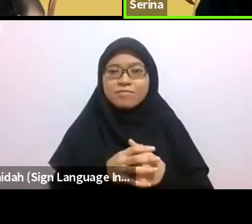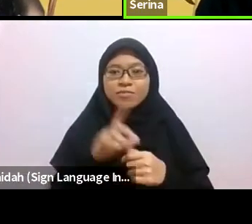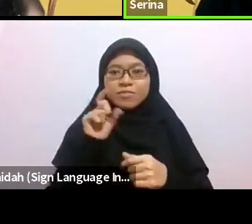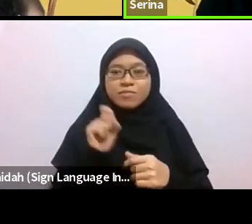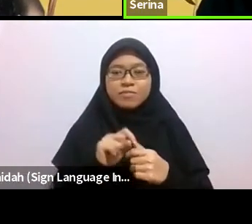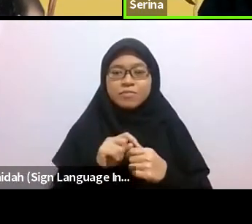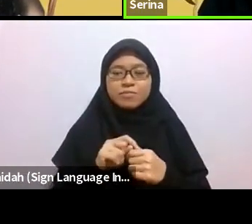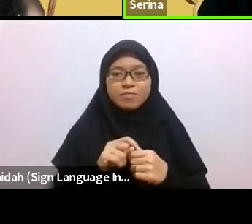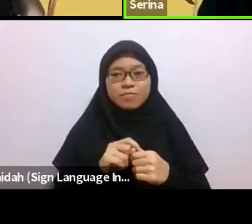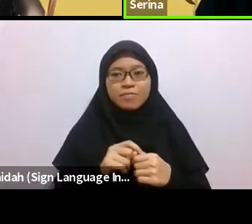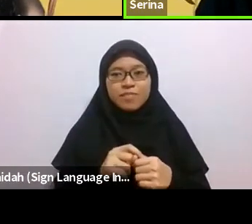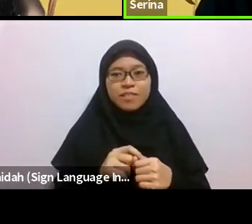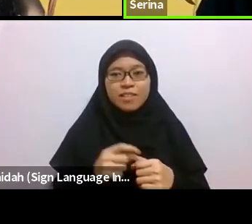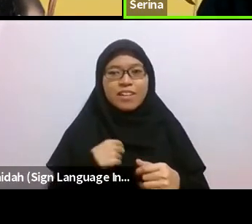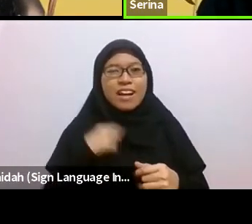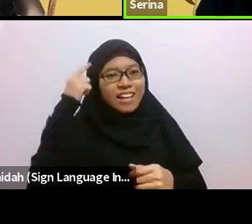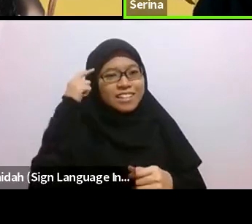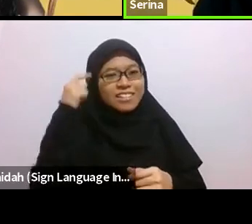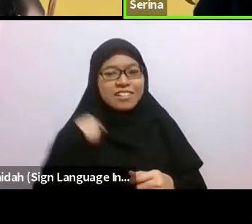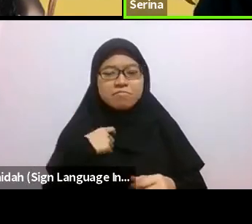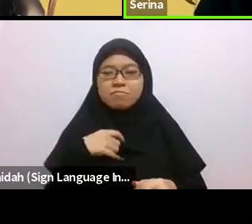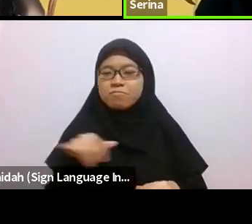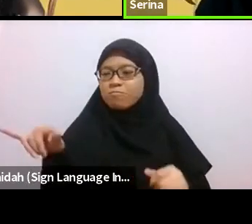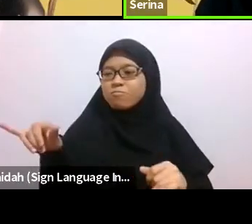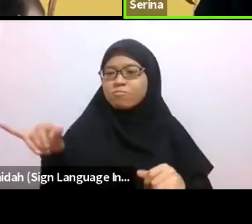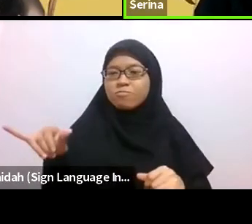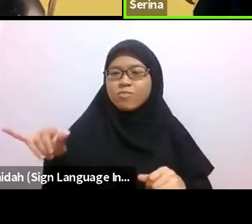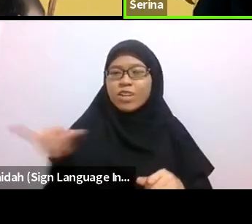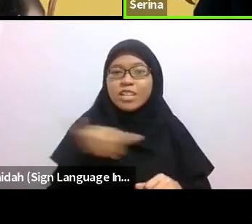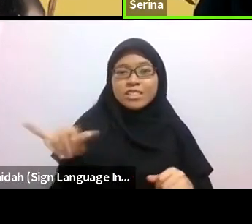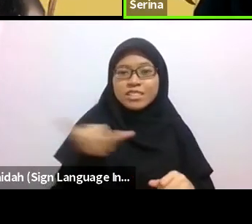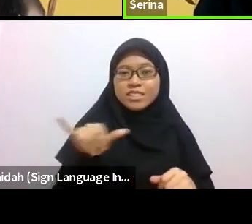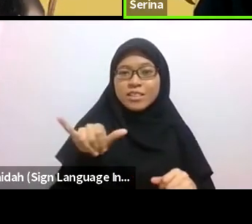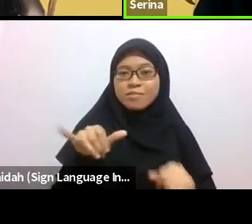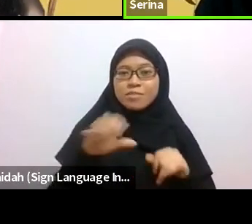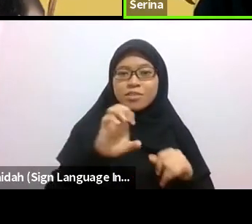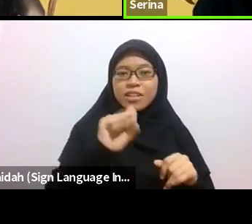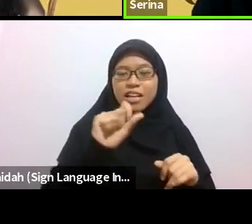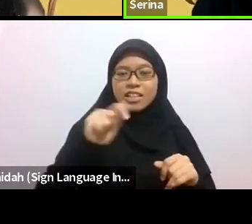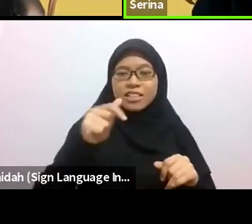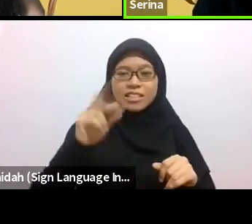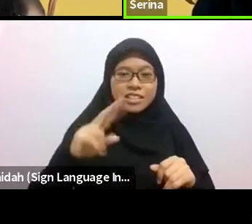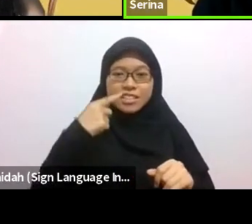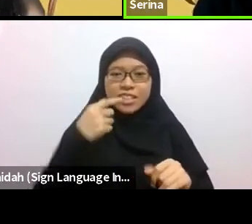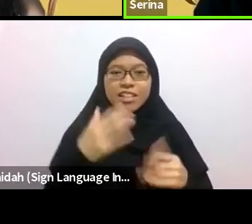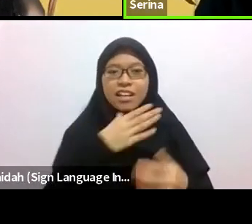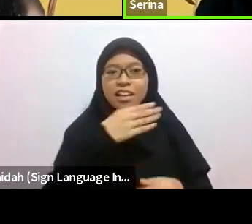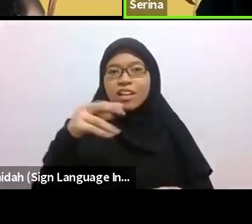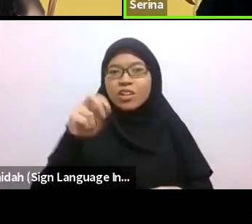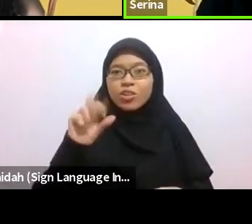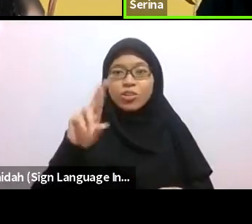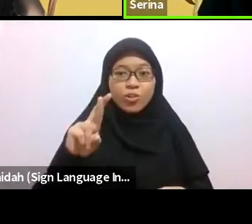I echo what Esther said. And I love nor’s approach. I never knew foraging was illegal in Singapore.